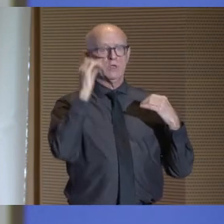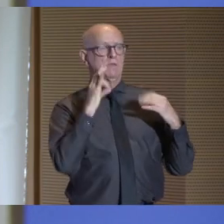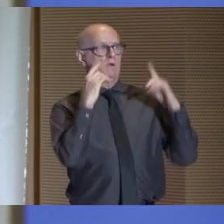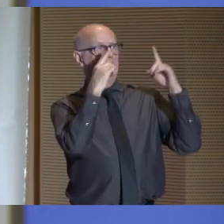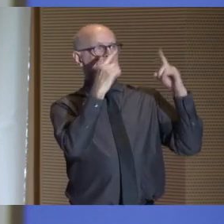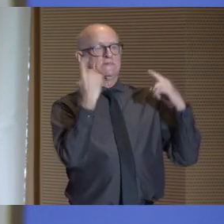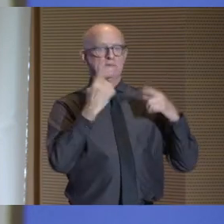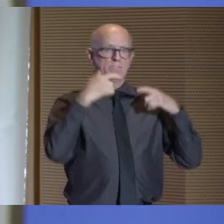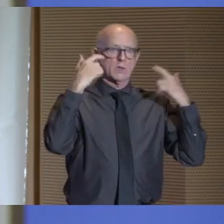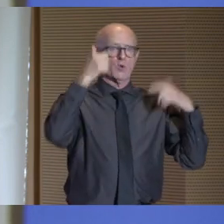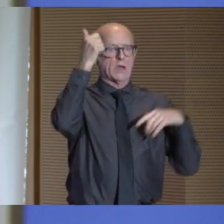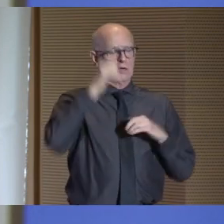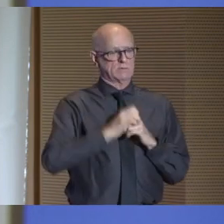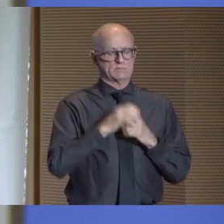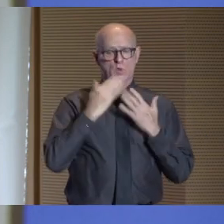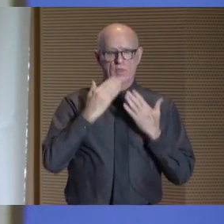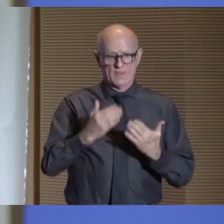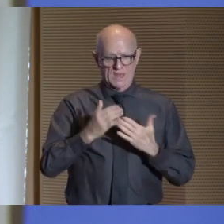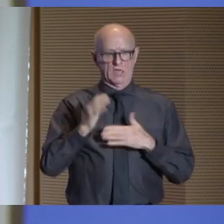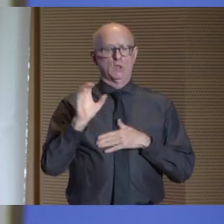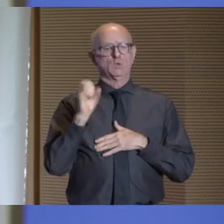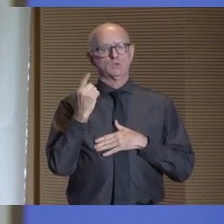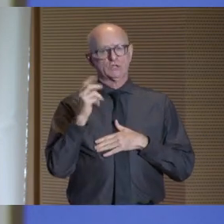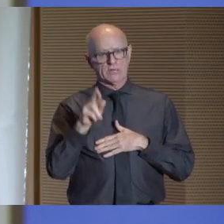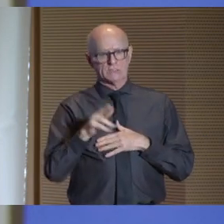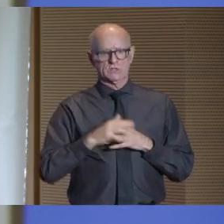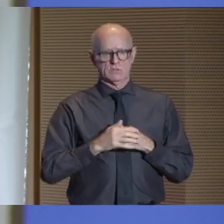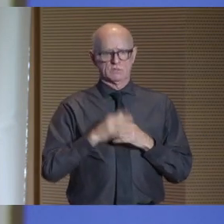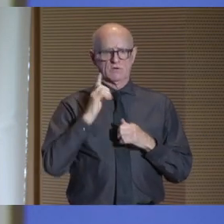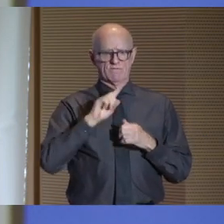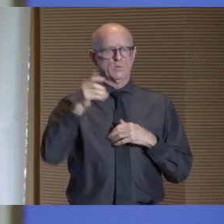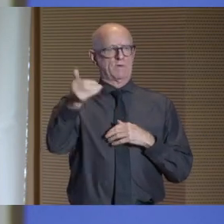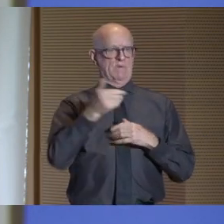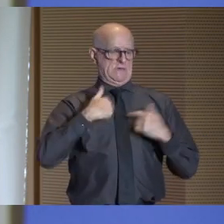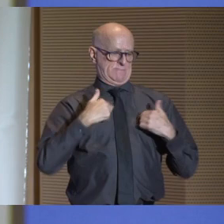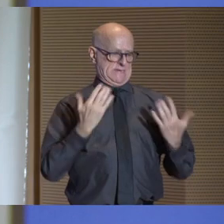So thank you, Chancellor, for having me here today